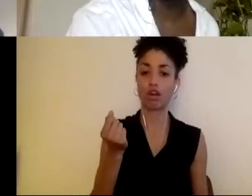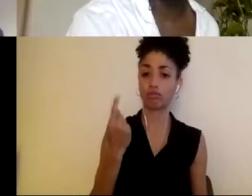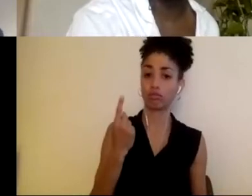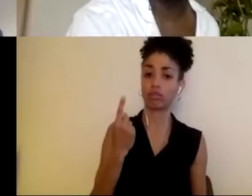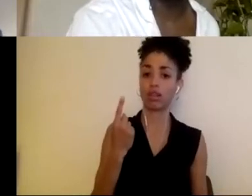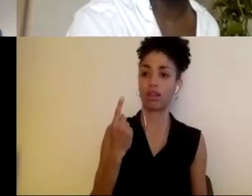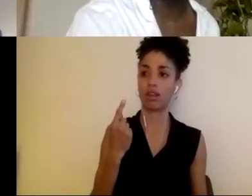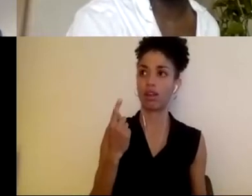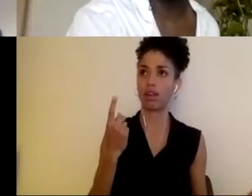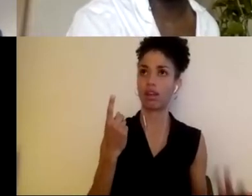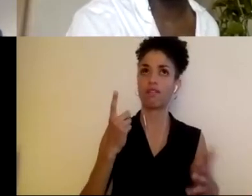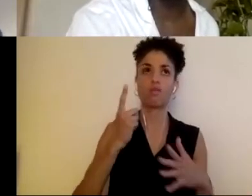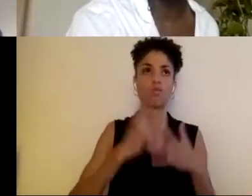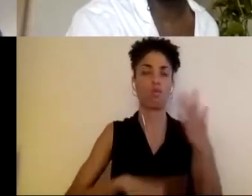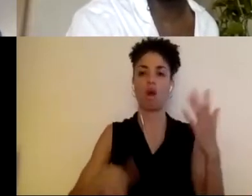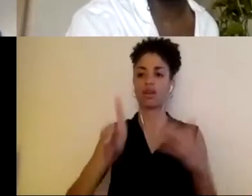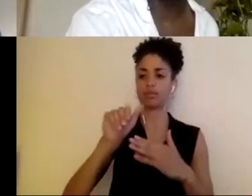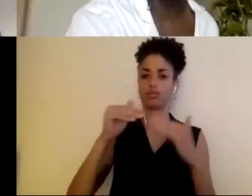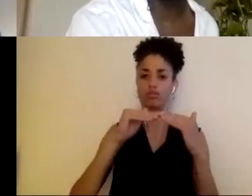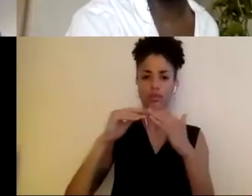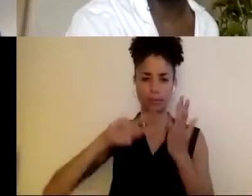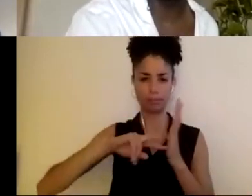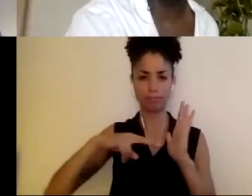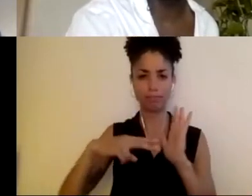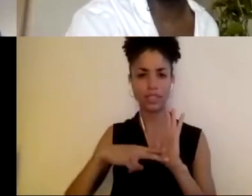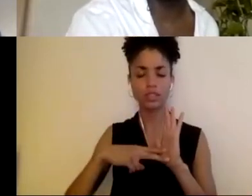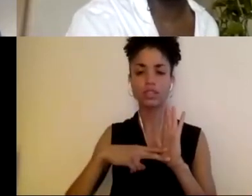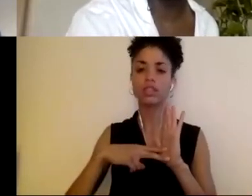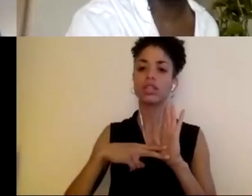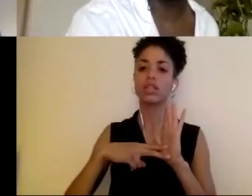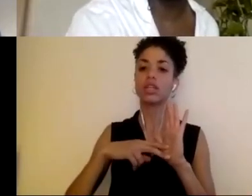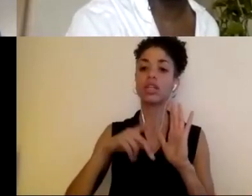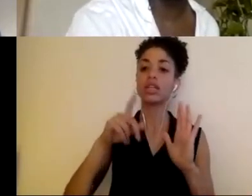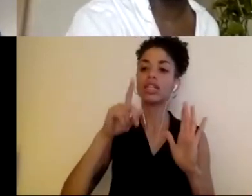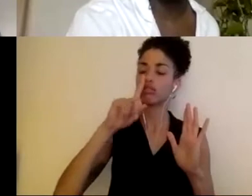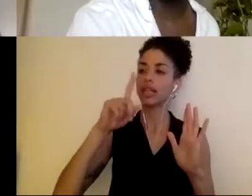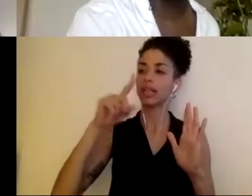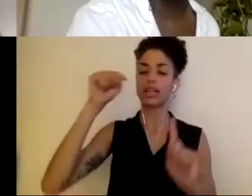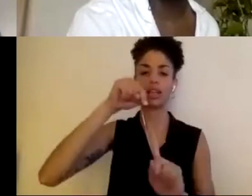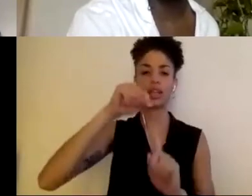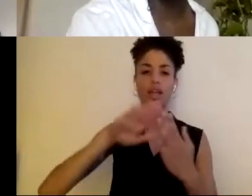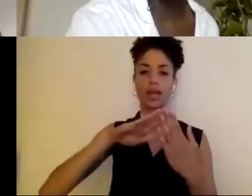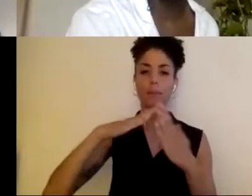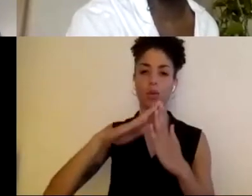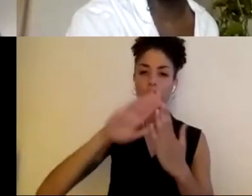disability justice means is, really, it is community oriented, and it means making